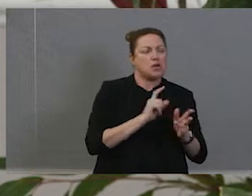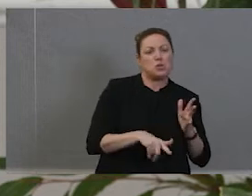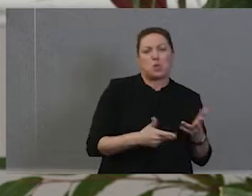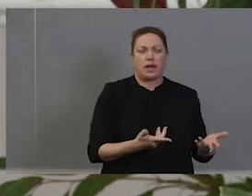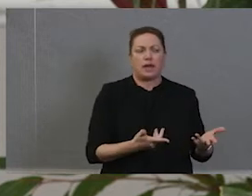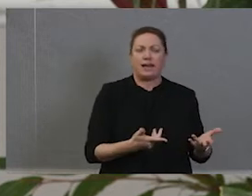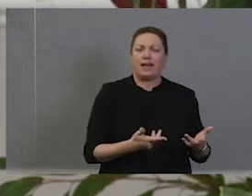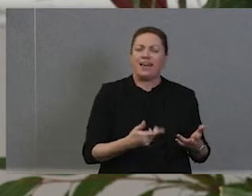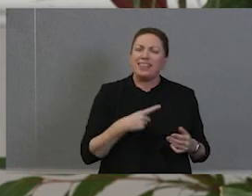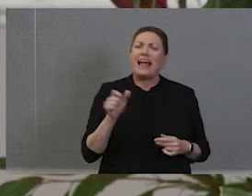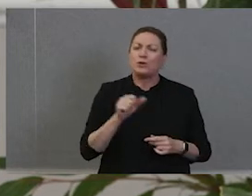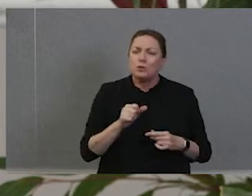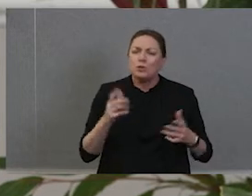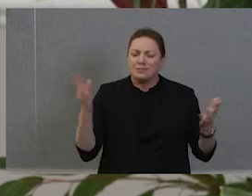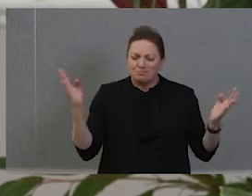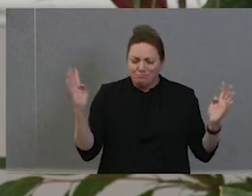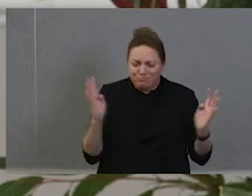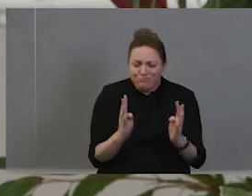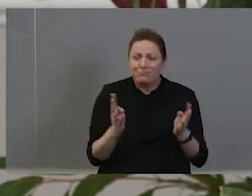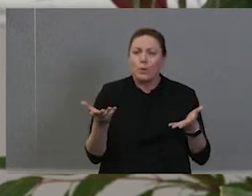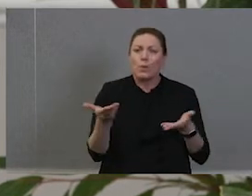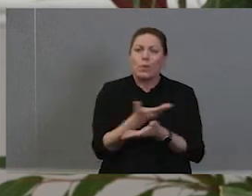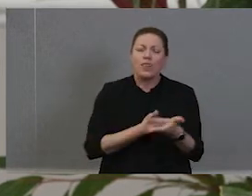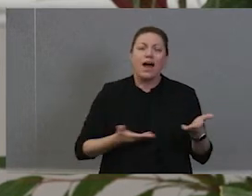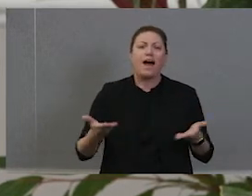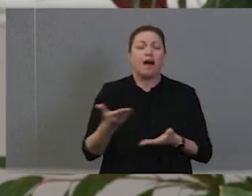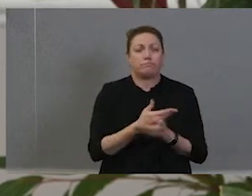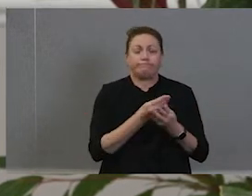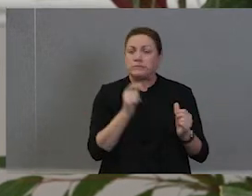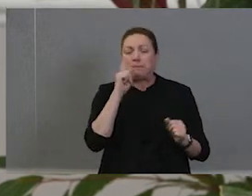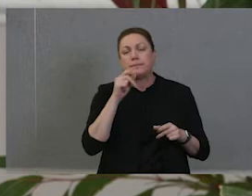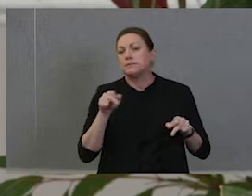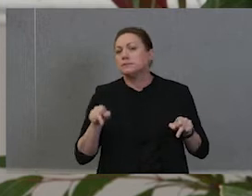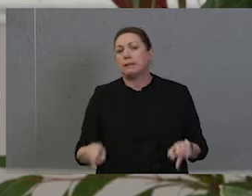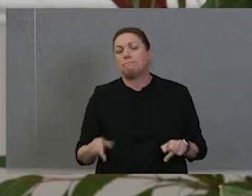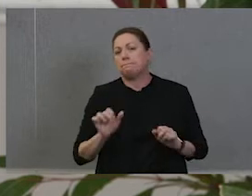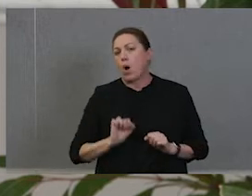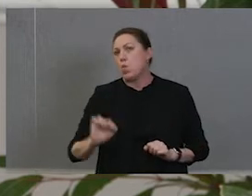come together. Some of them could be really stubborn in their own ways. And then